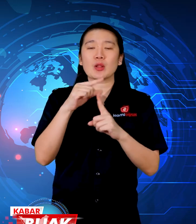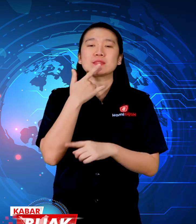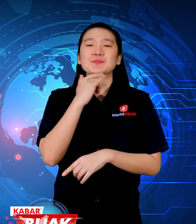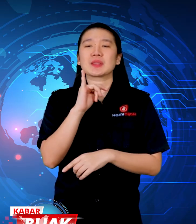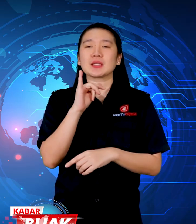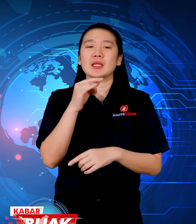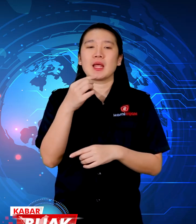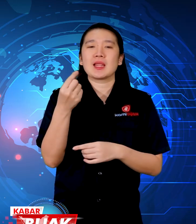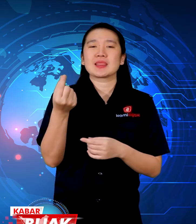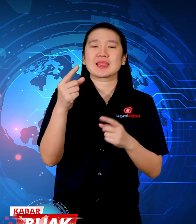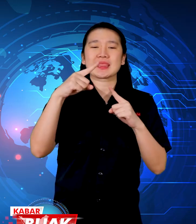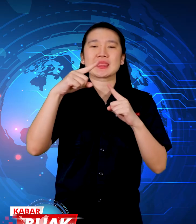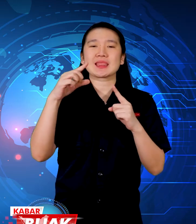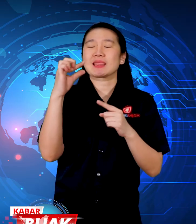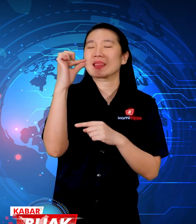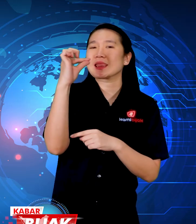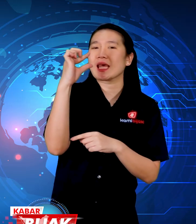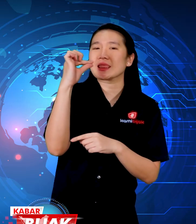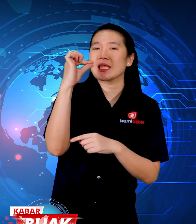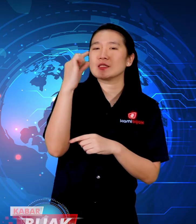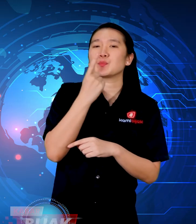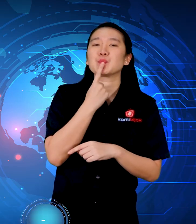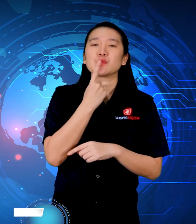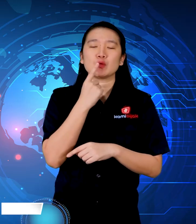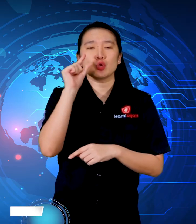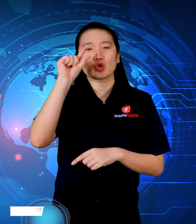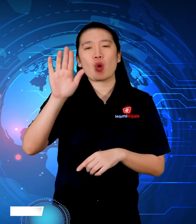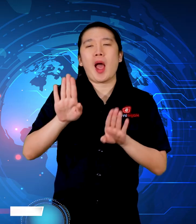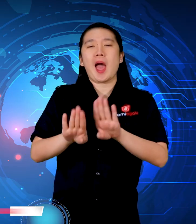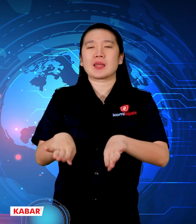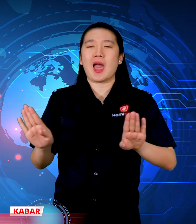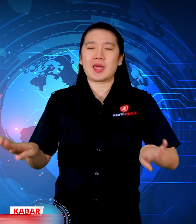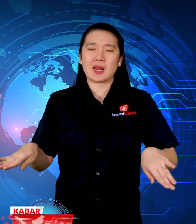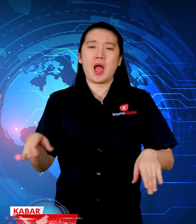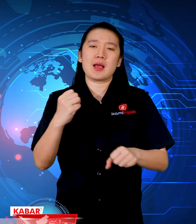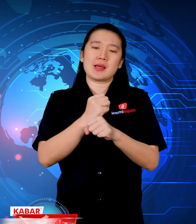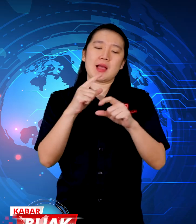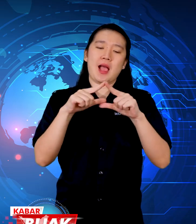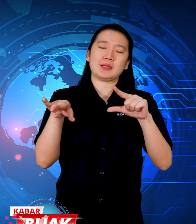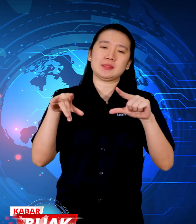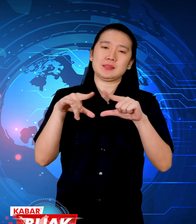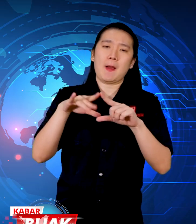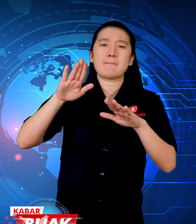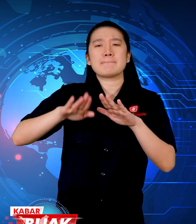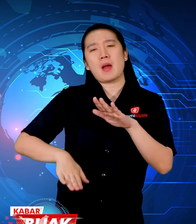in the form of oral drops for 640 thousand Gaza children